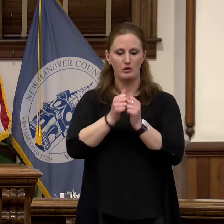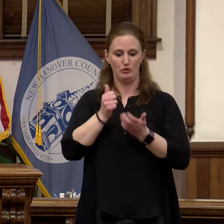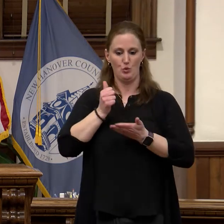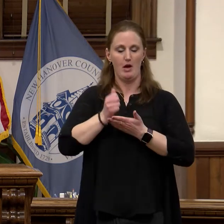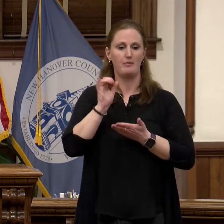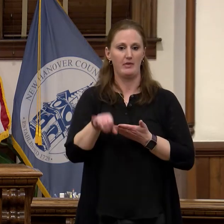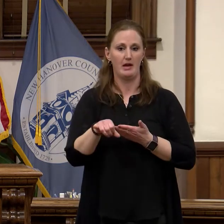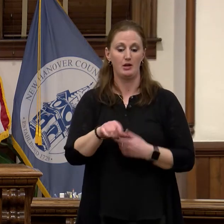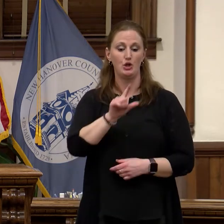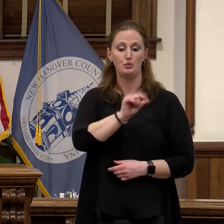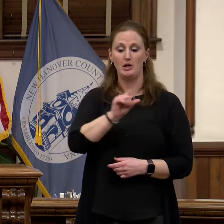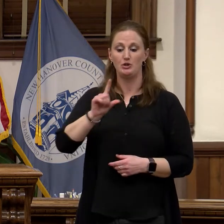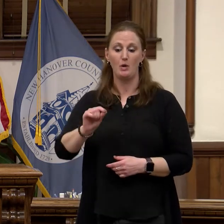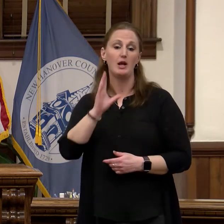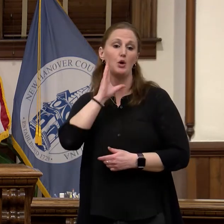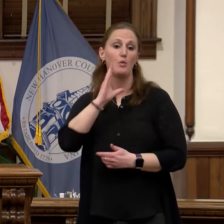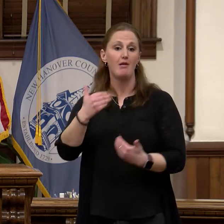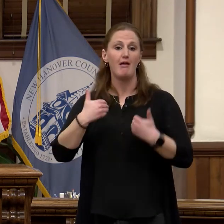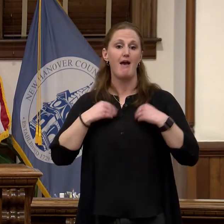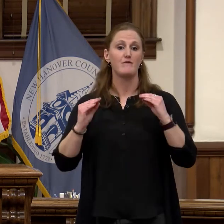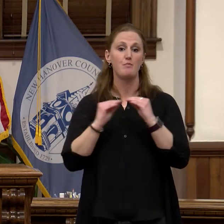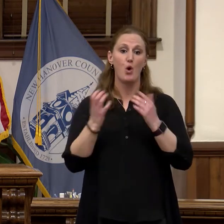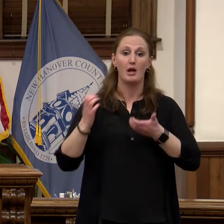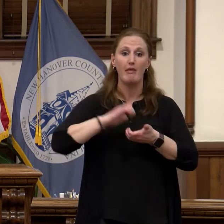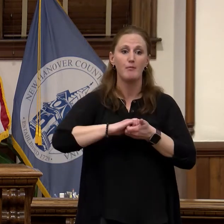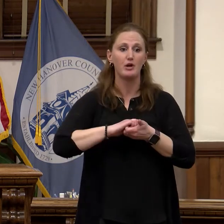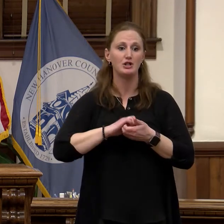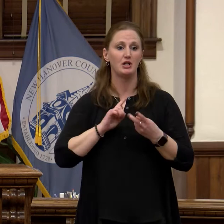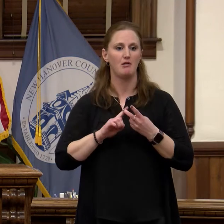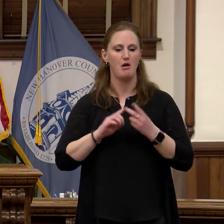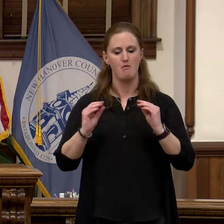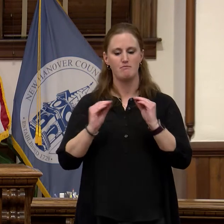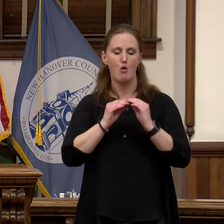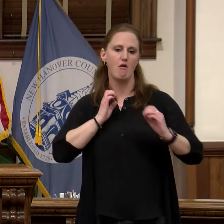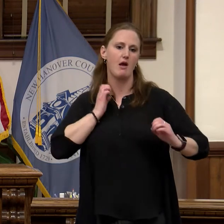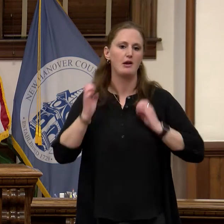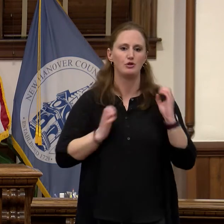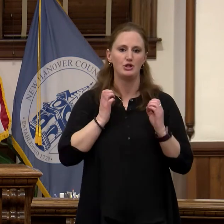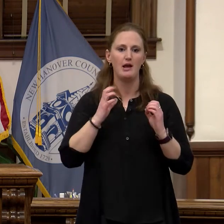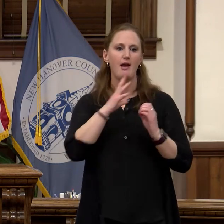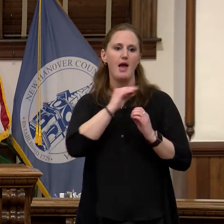collaborations, a new energy and a new level of services that will benefit our